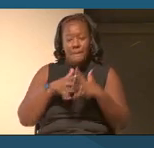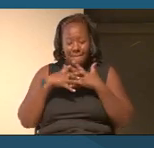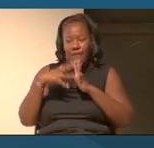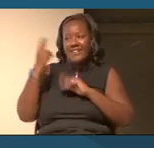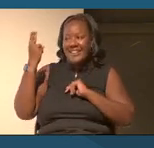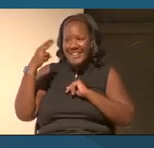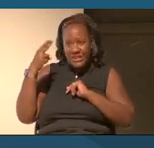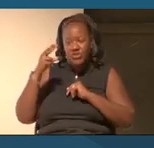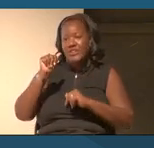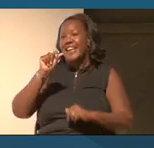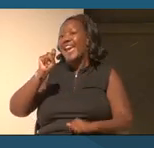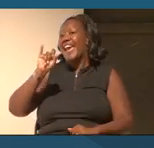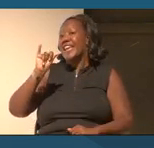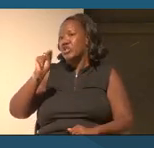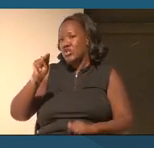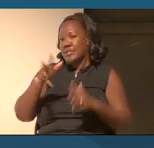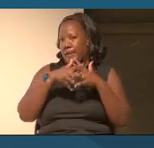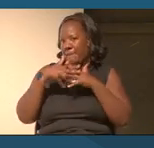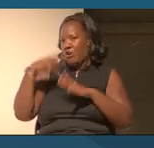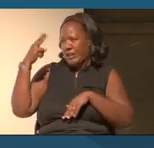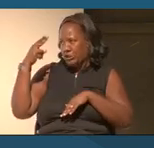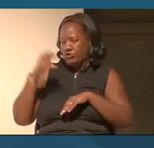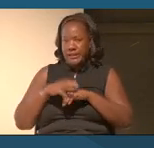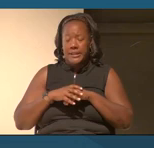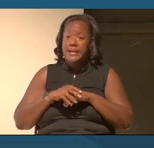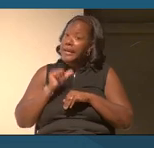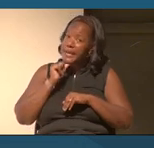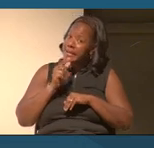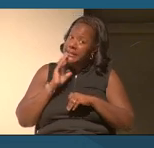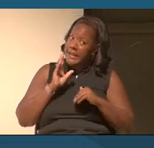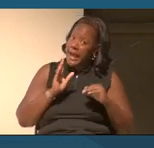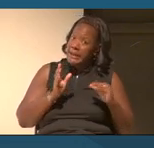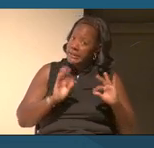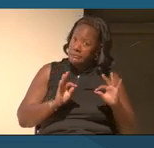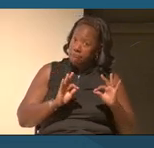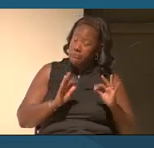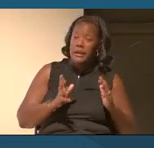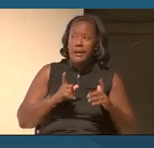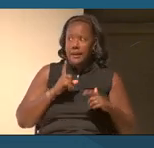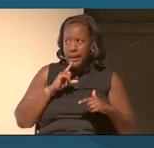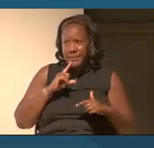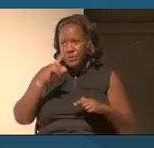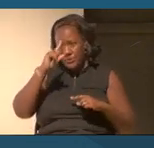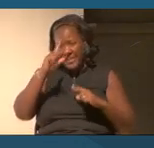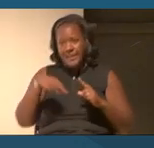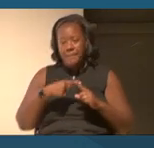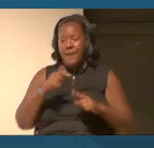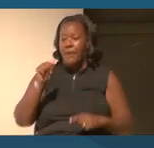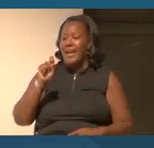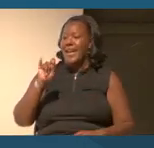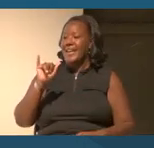But in terms of thinking about Asian American history, Pacific Islander history, a few years